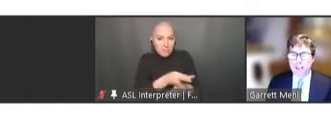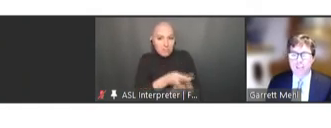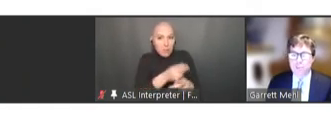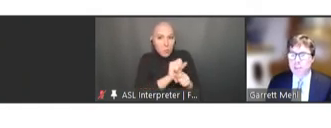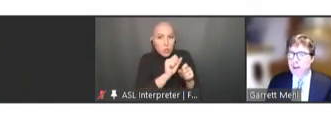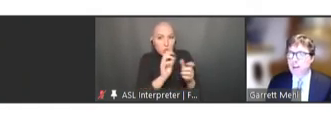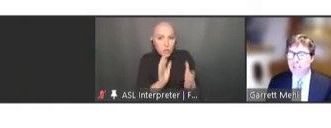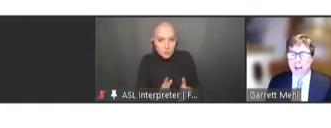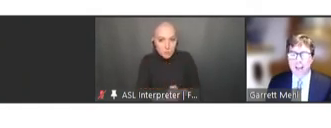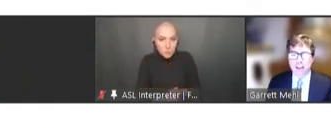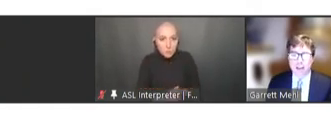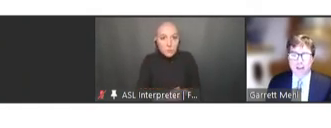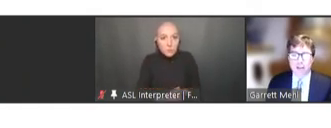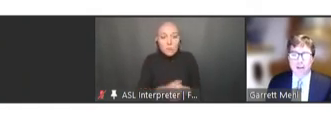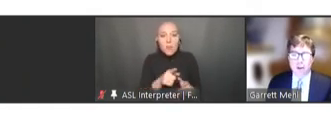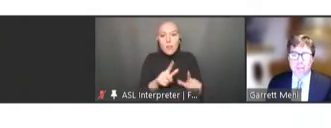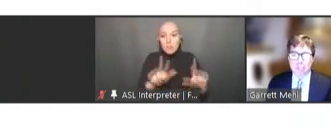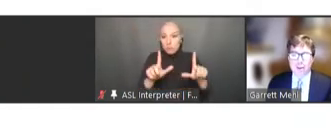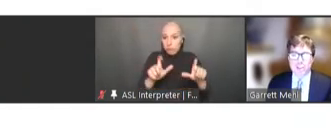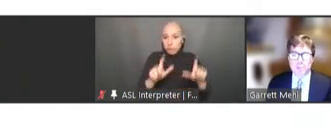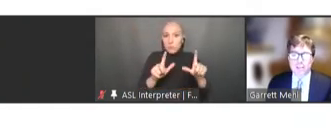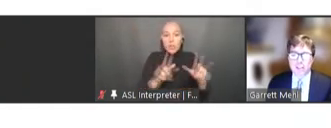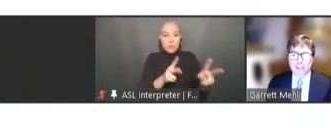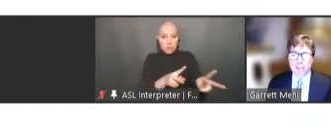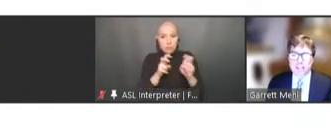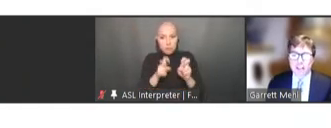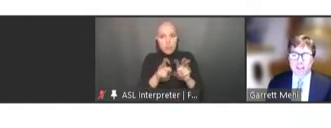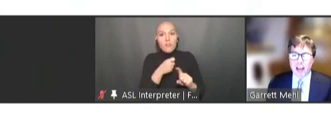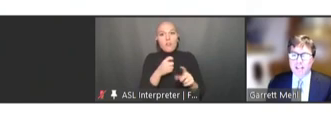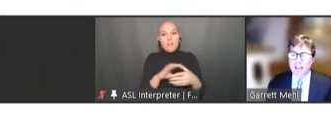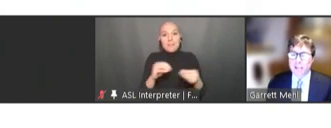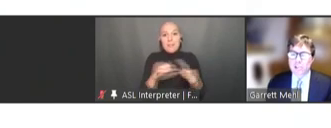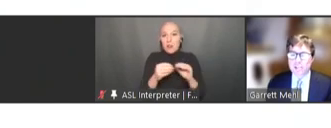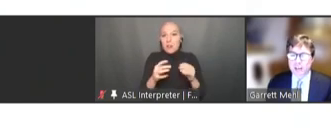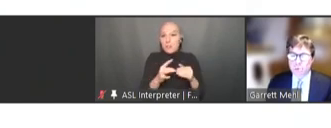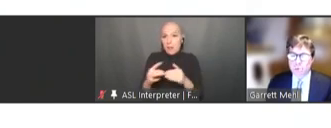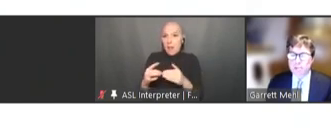from the narrative guideline. They are specifically detailing vaccination schedules